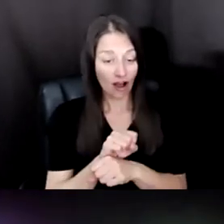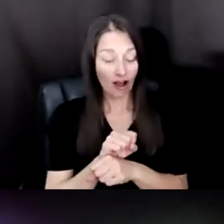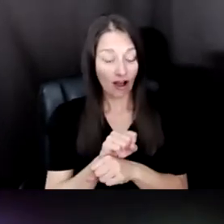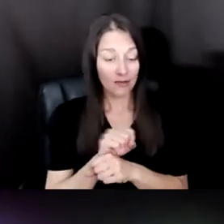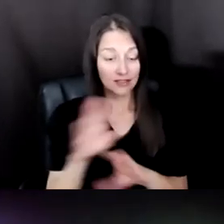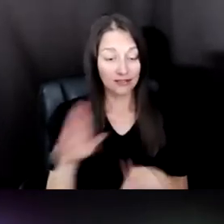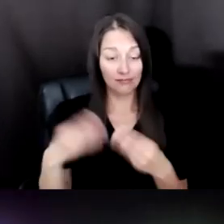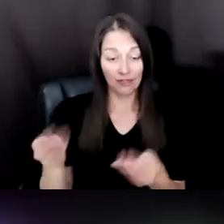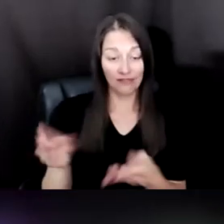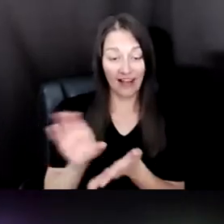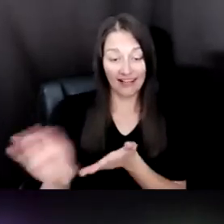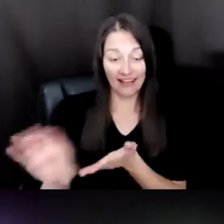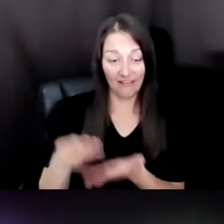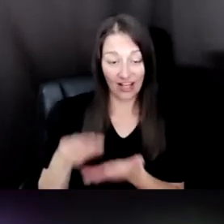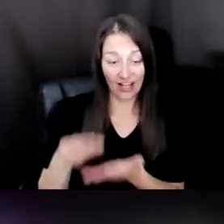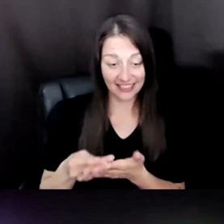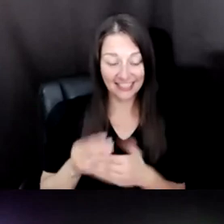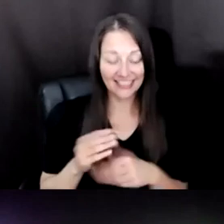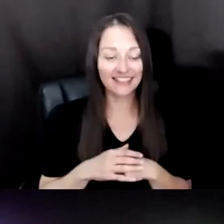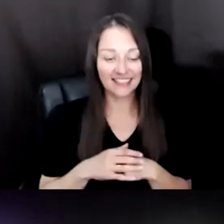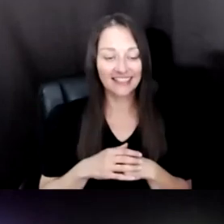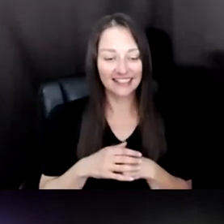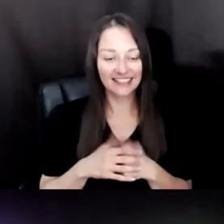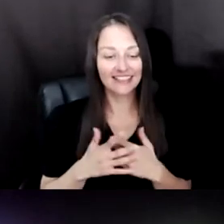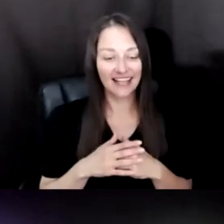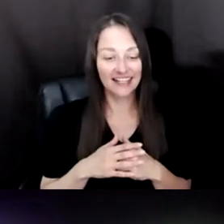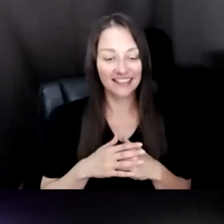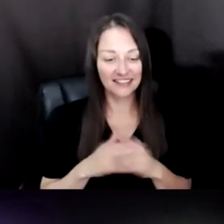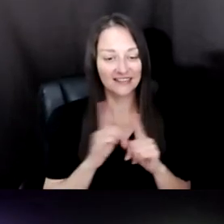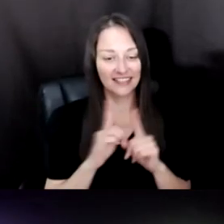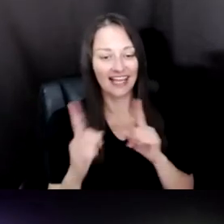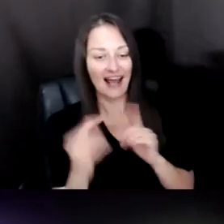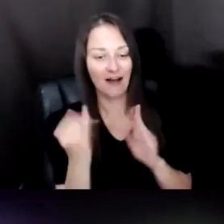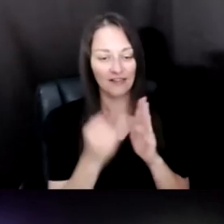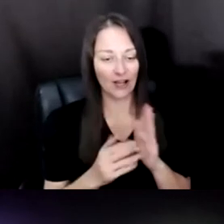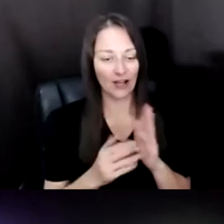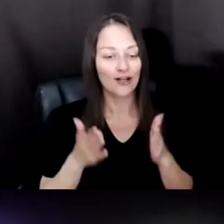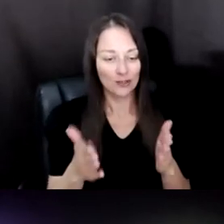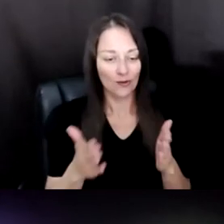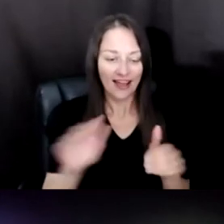GET OUT OF, THE GET OUT OF OUR OWN WAY, GET OUT OF THE ARTIST'S WAY, AND GET BEHIND THEM AND SUPPORT